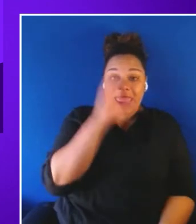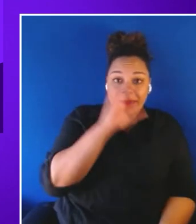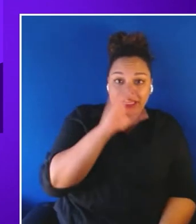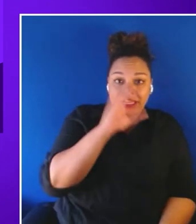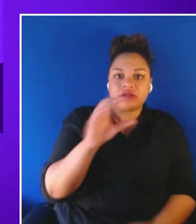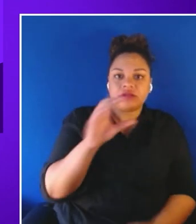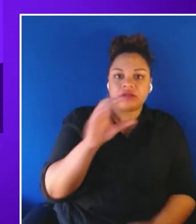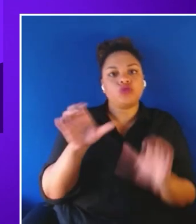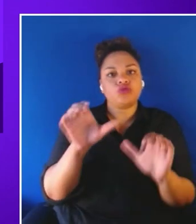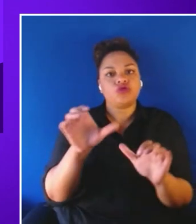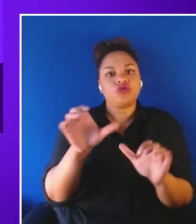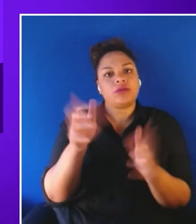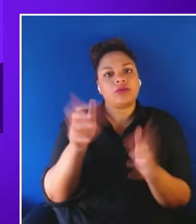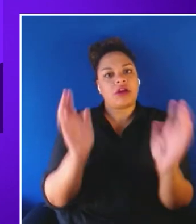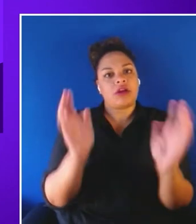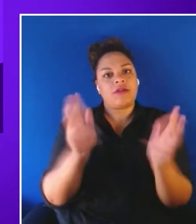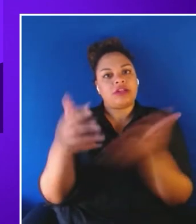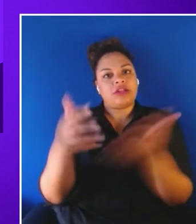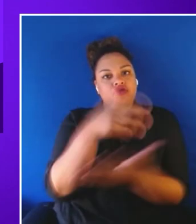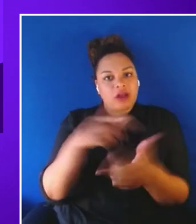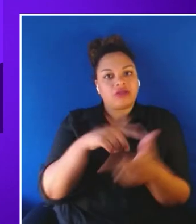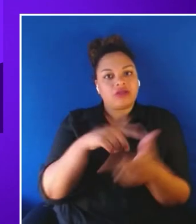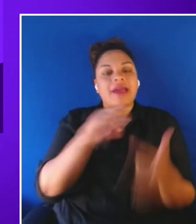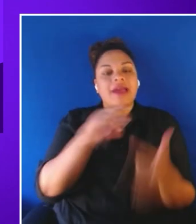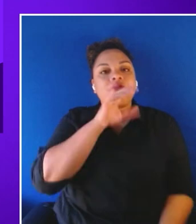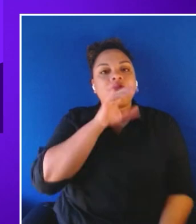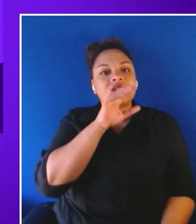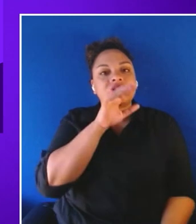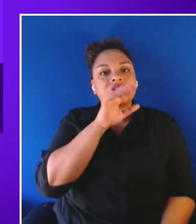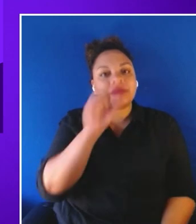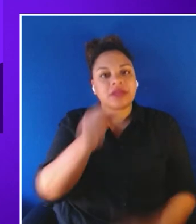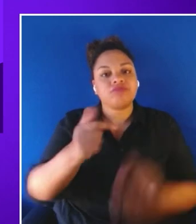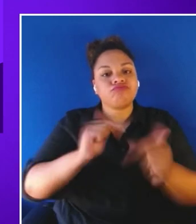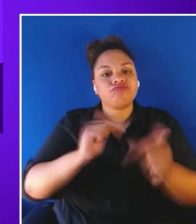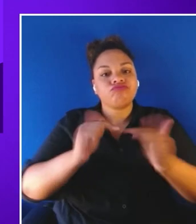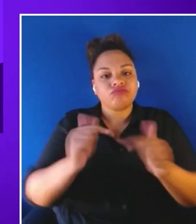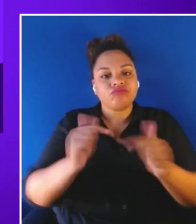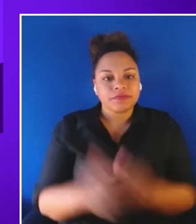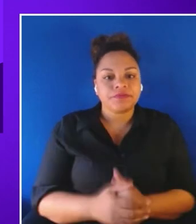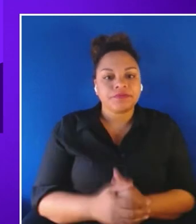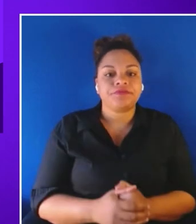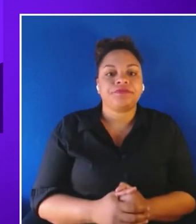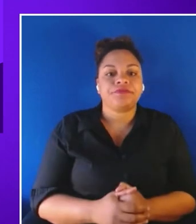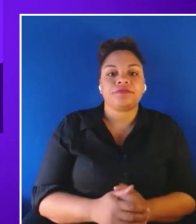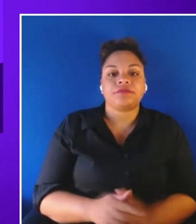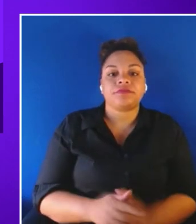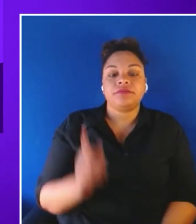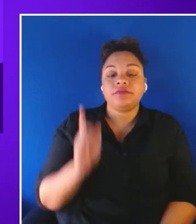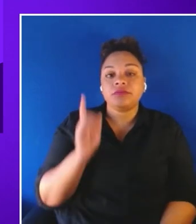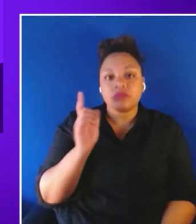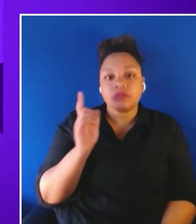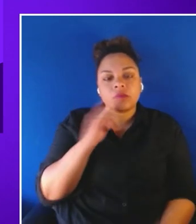and voice input. Talespin content delivers a level of quality and user engagement